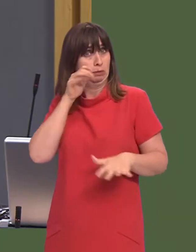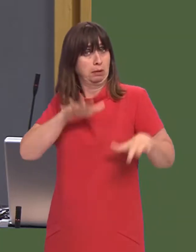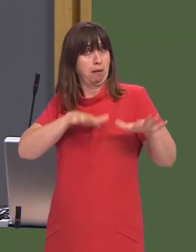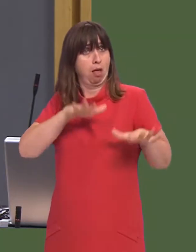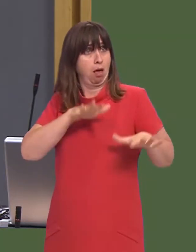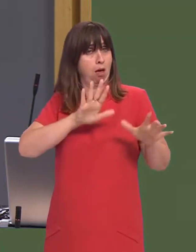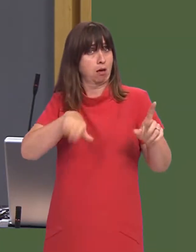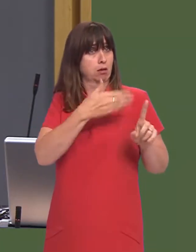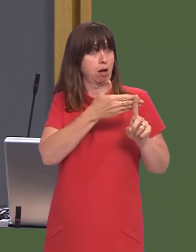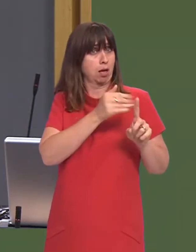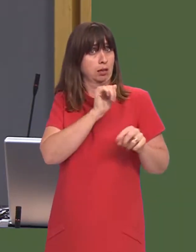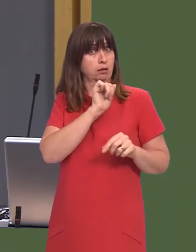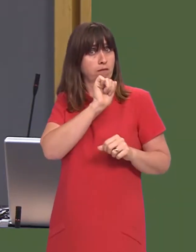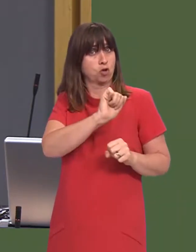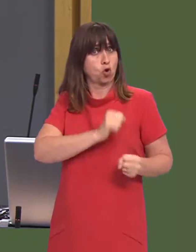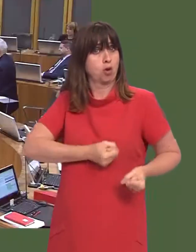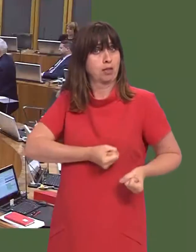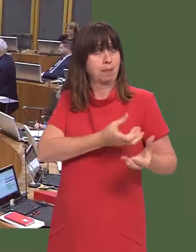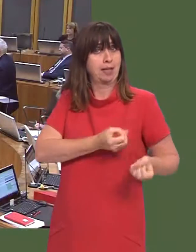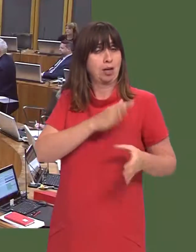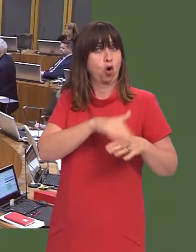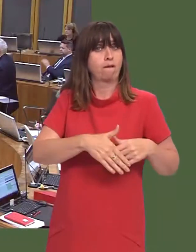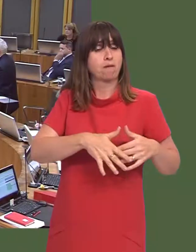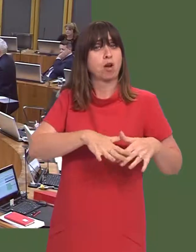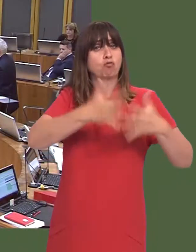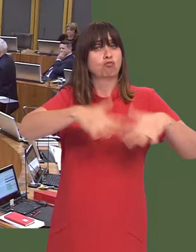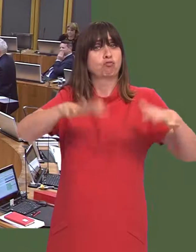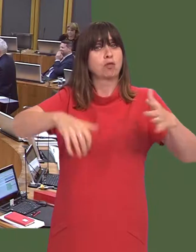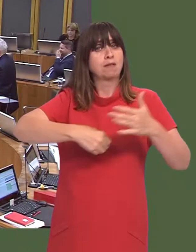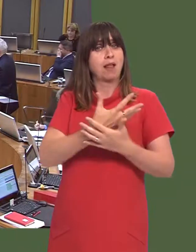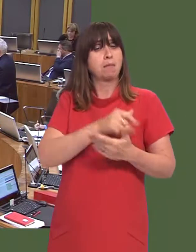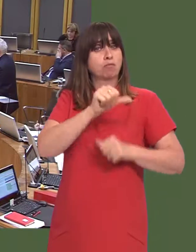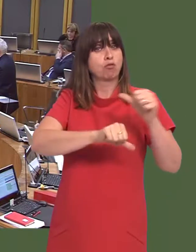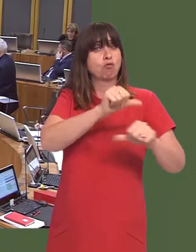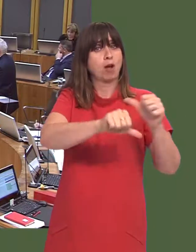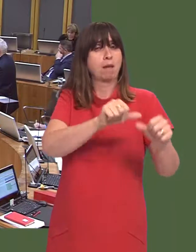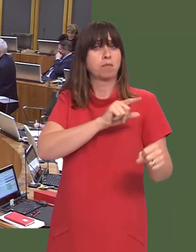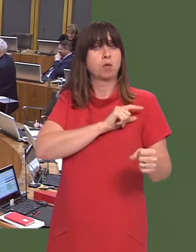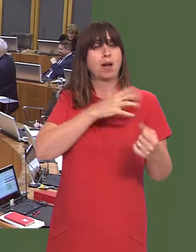Will you set a similar target for your expenditure on the rural development programme, so that